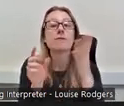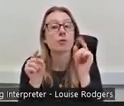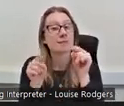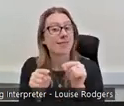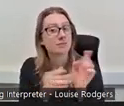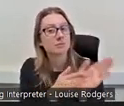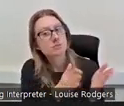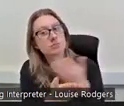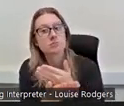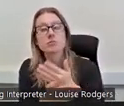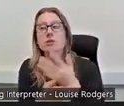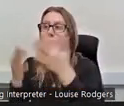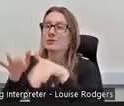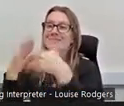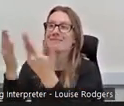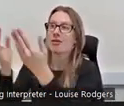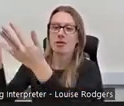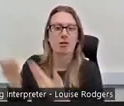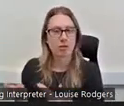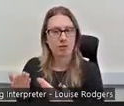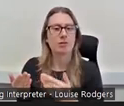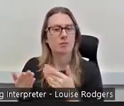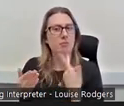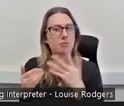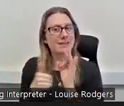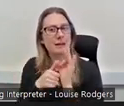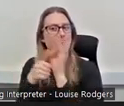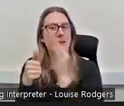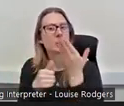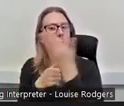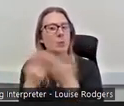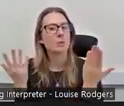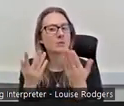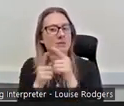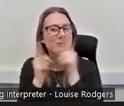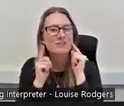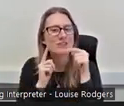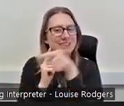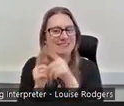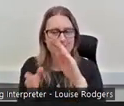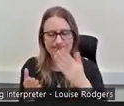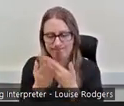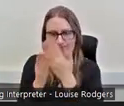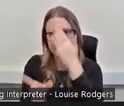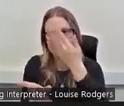day came for sixth year. I had applied to go to university to study Psychology and I wasn't,